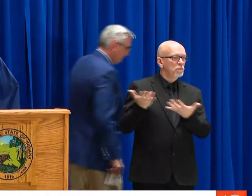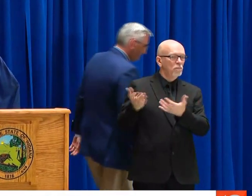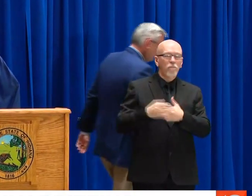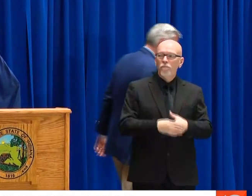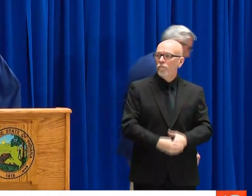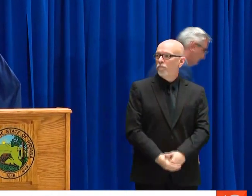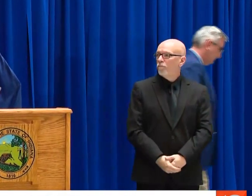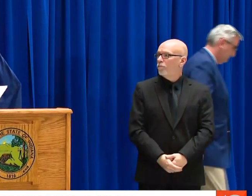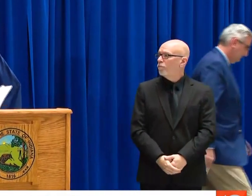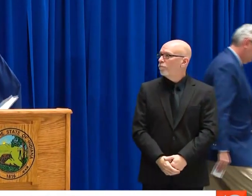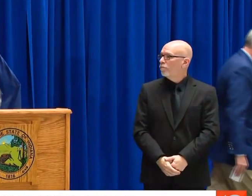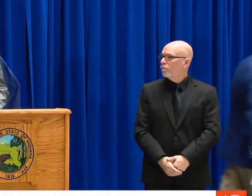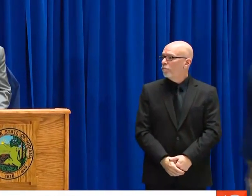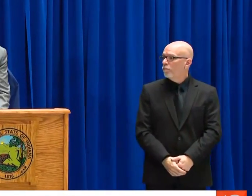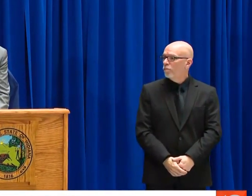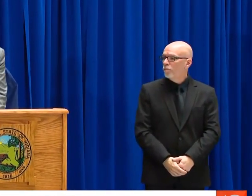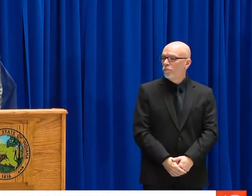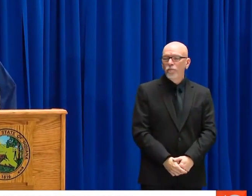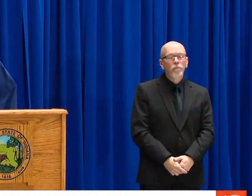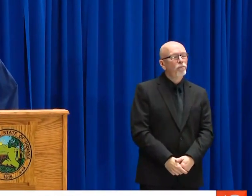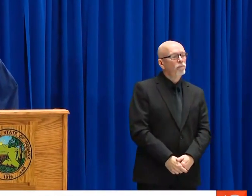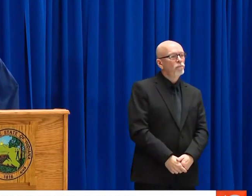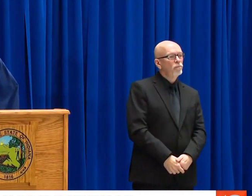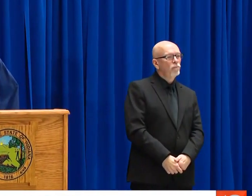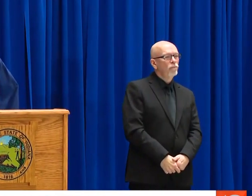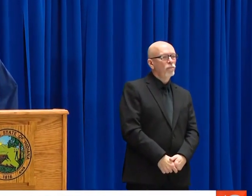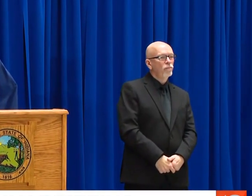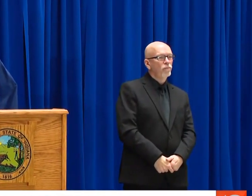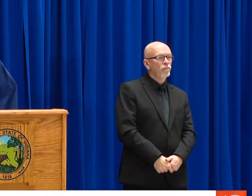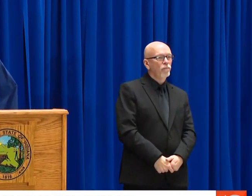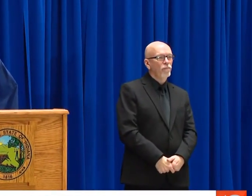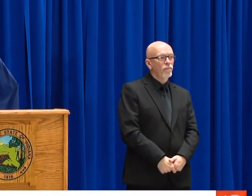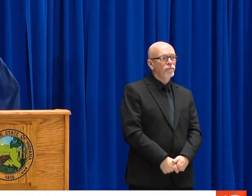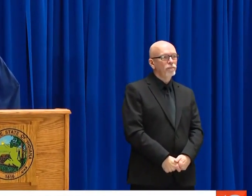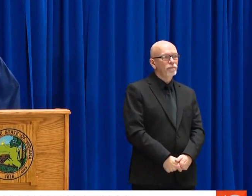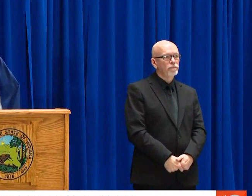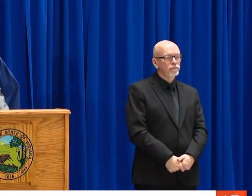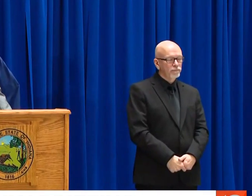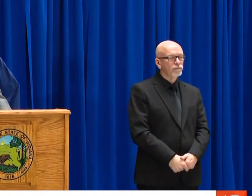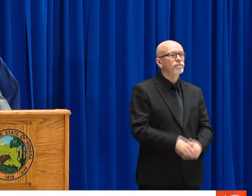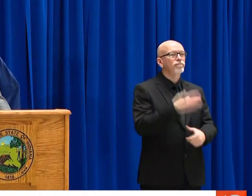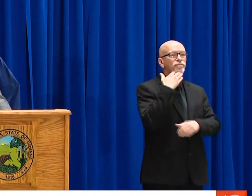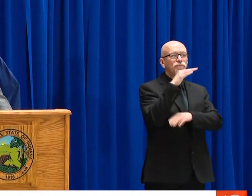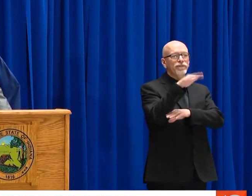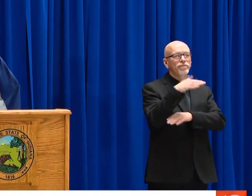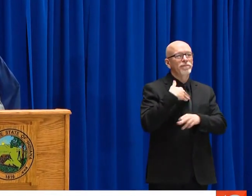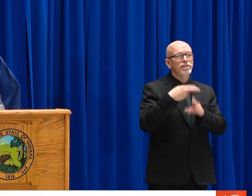MY EYE SHOT? PERFECT. YOU WANT TO GIVE US AN UPDATE ON THE HOTLINE AND SOME OTHER